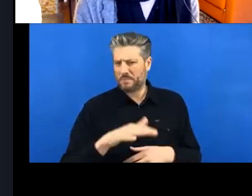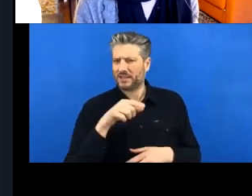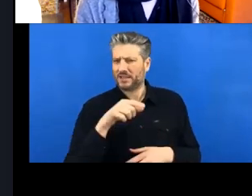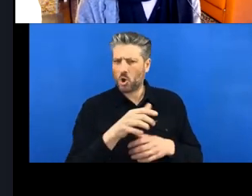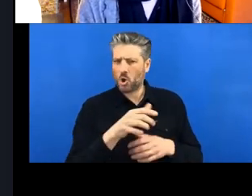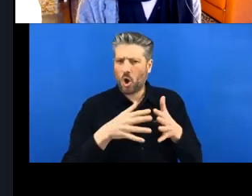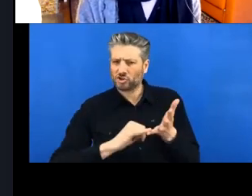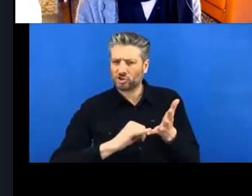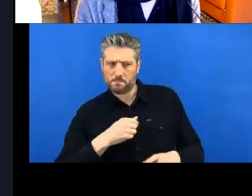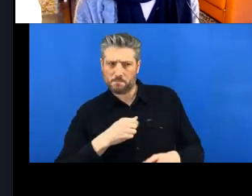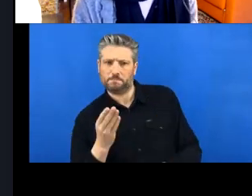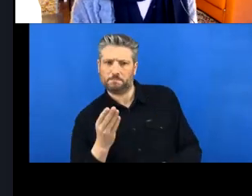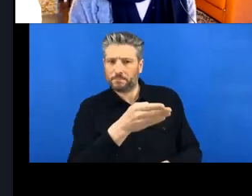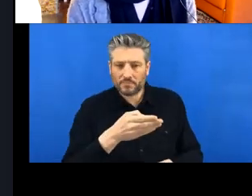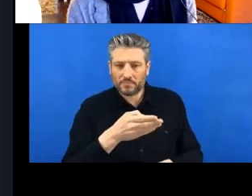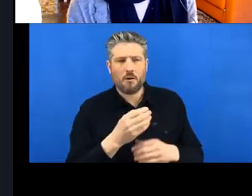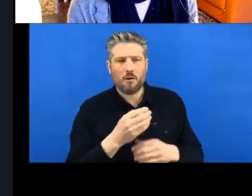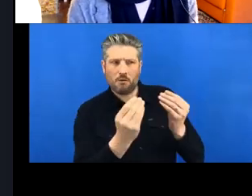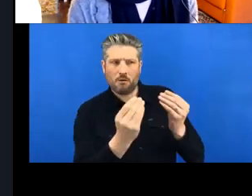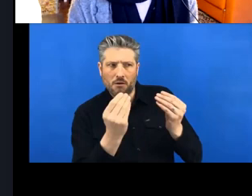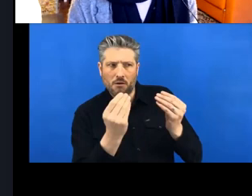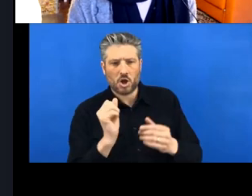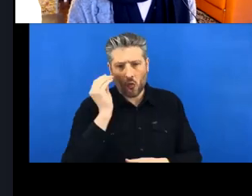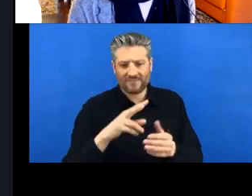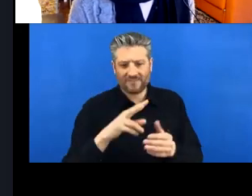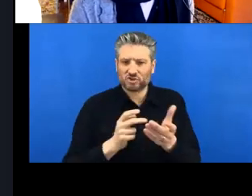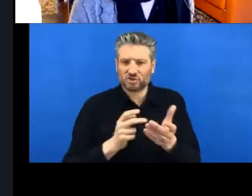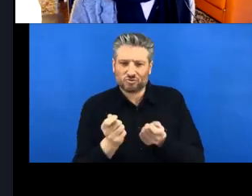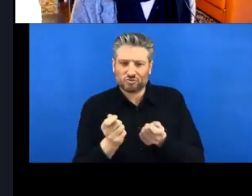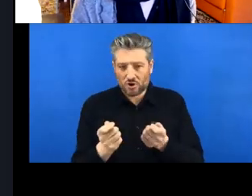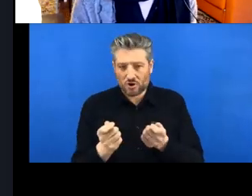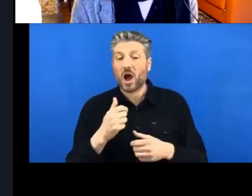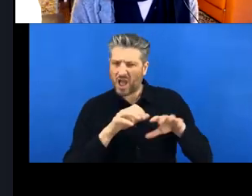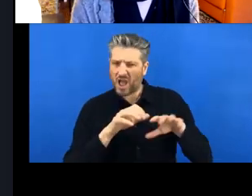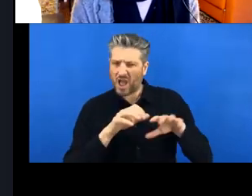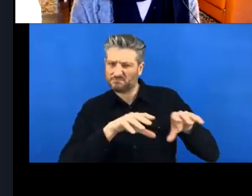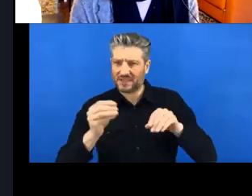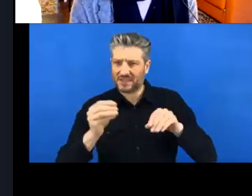and I’ve made some changes. Okay, so there are three goals today.